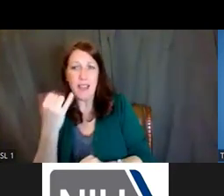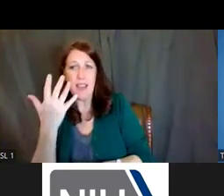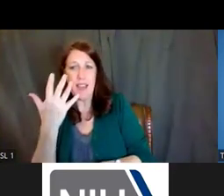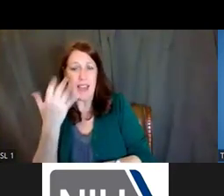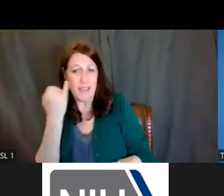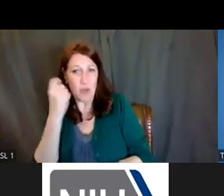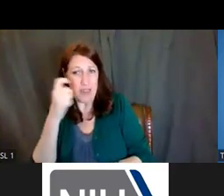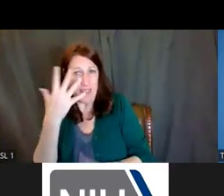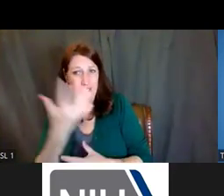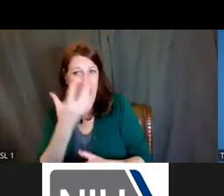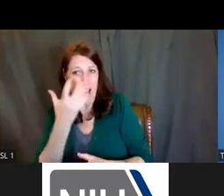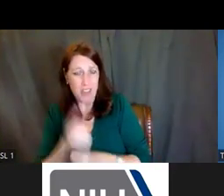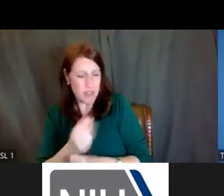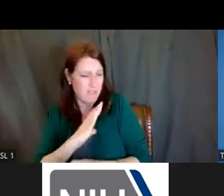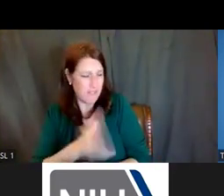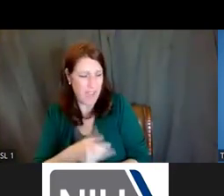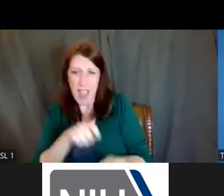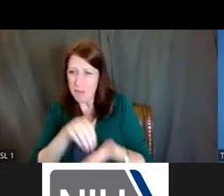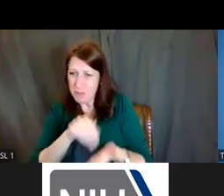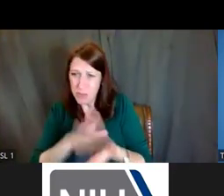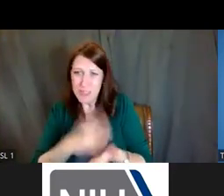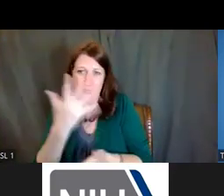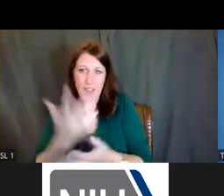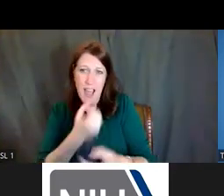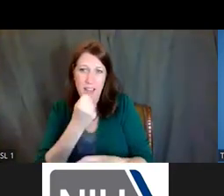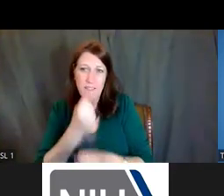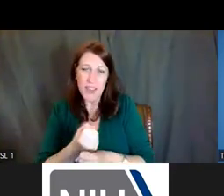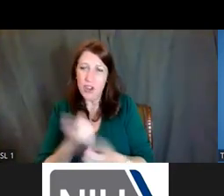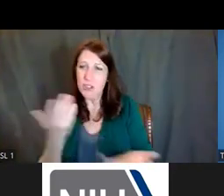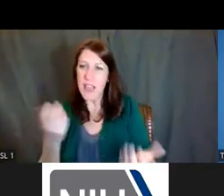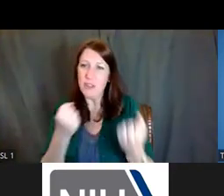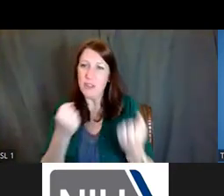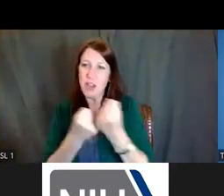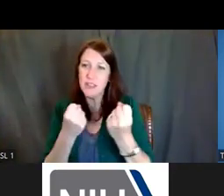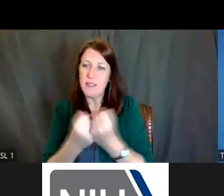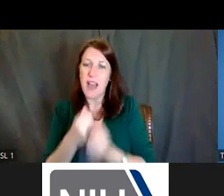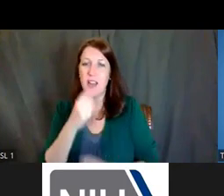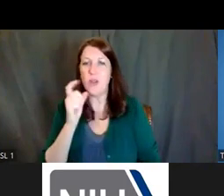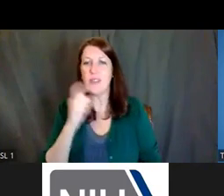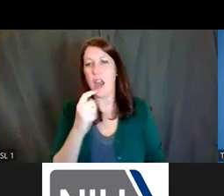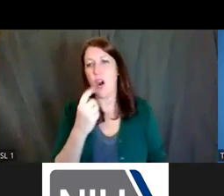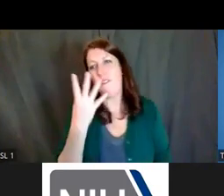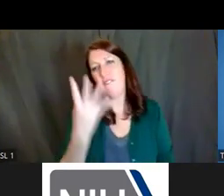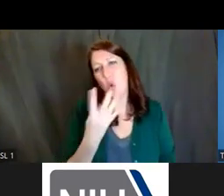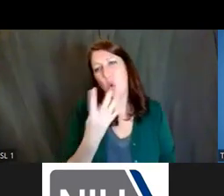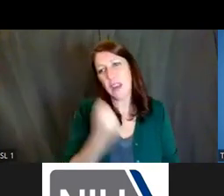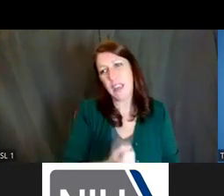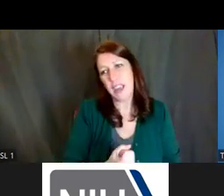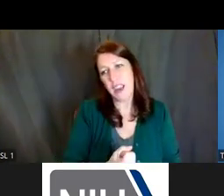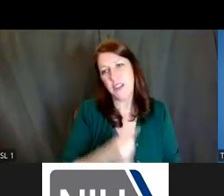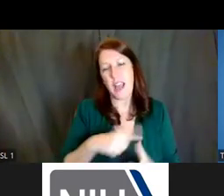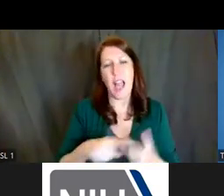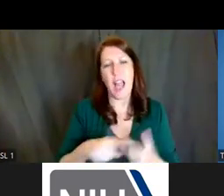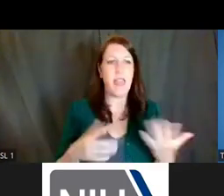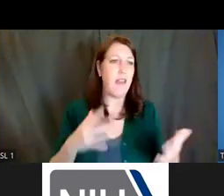justify the five years. Don't write four years and then sit around saying you're going to write papers for the fifth year --